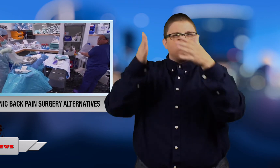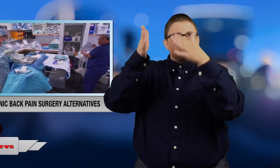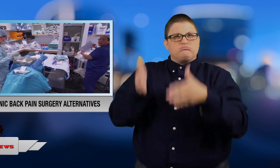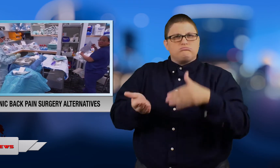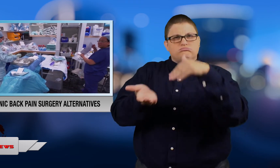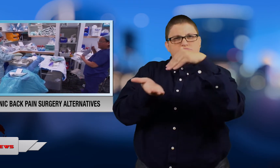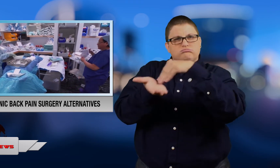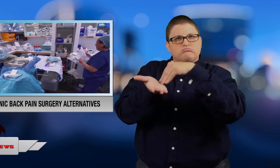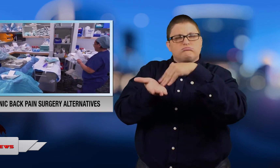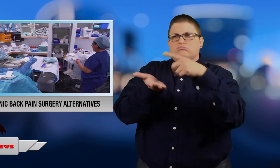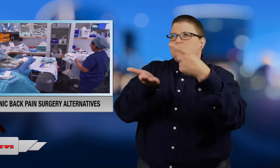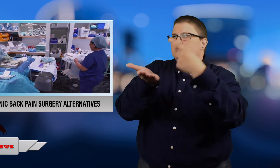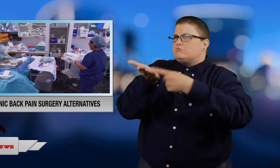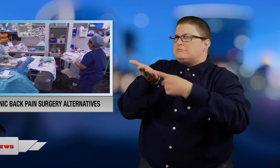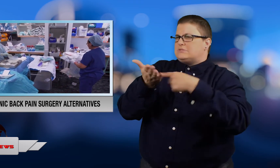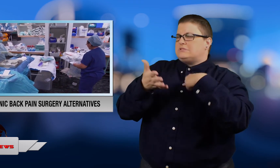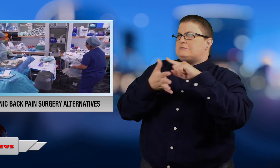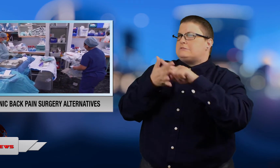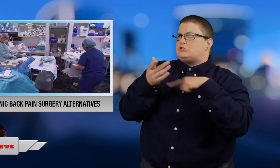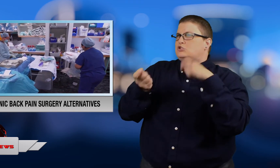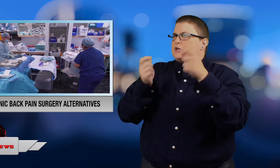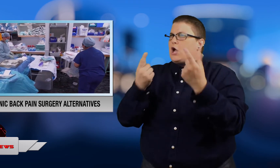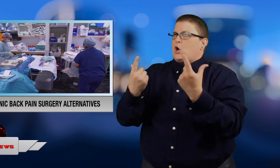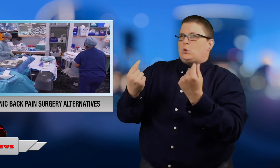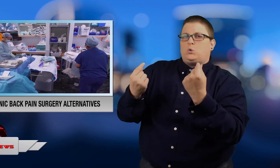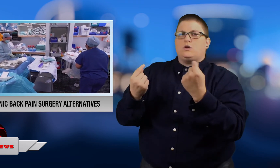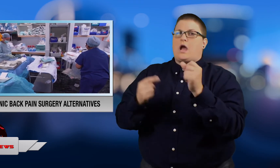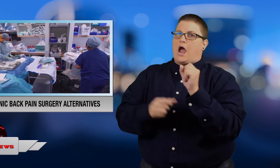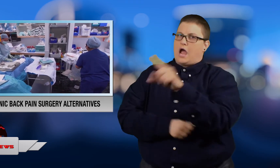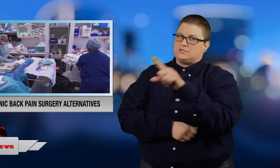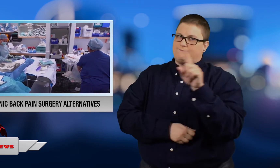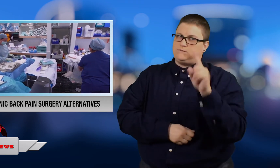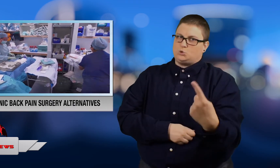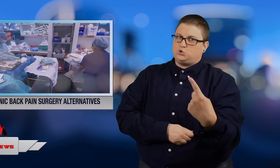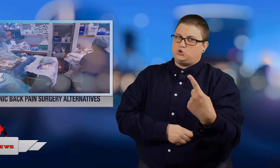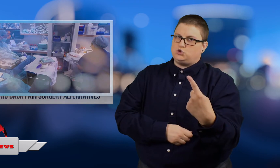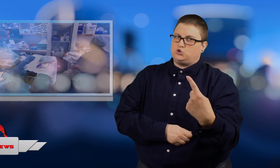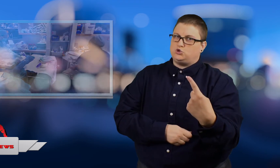with your doctor first.